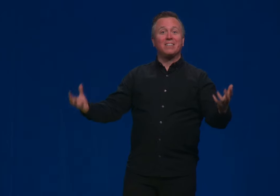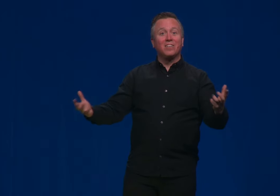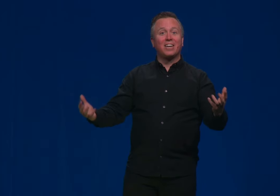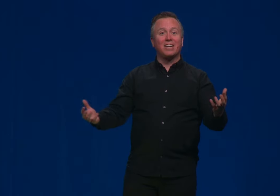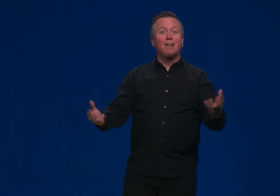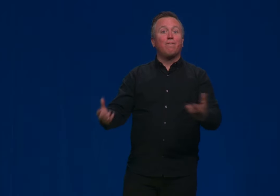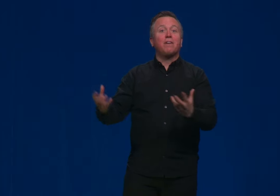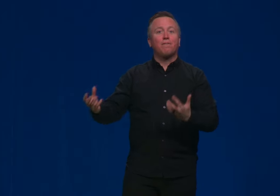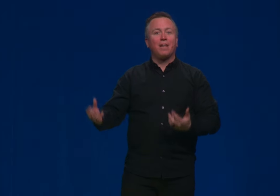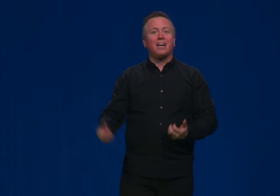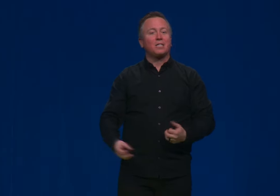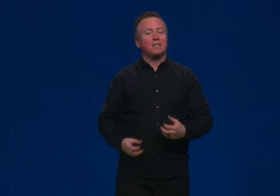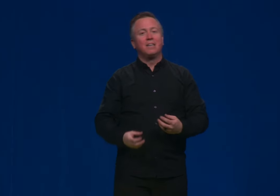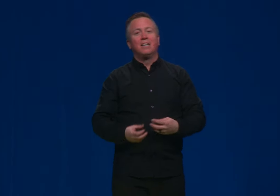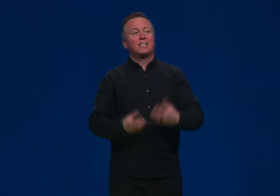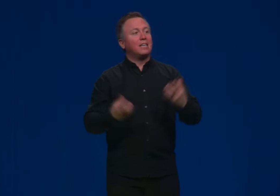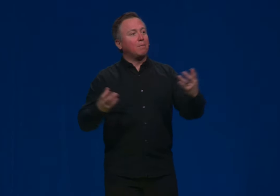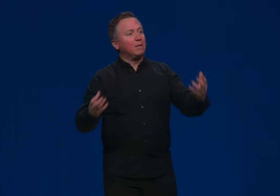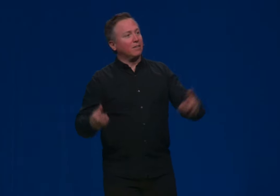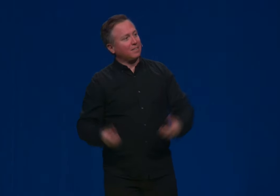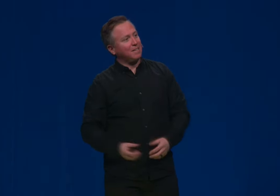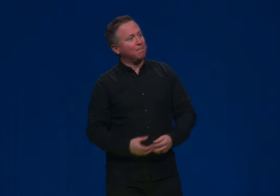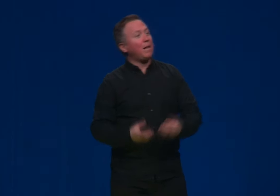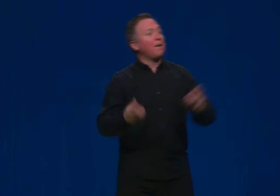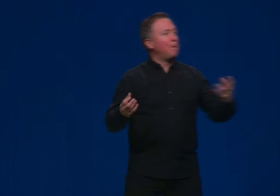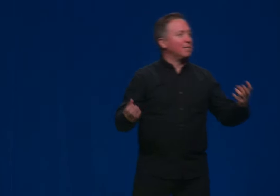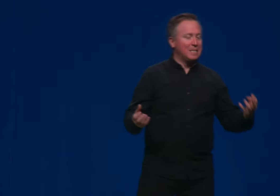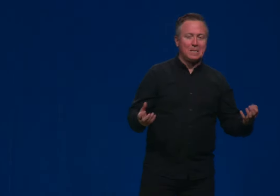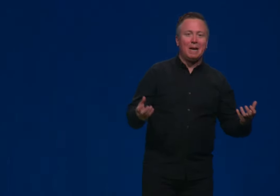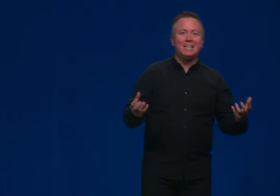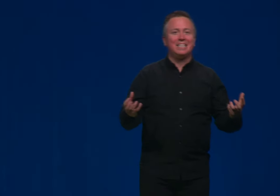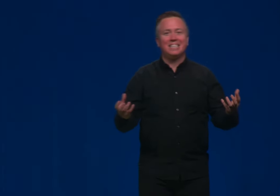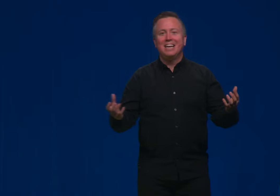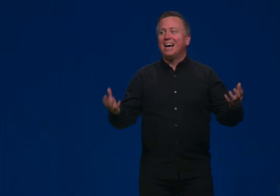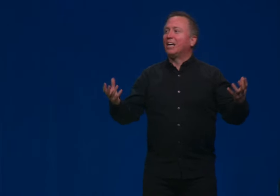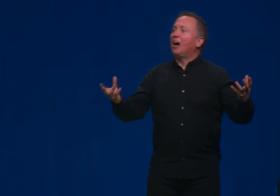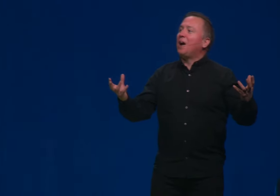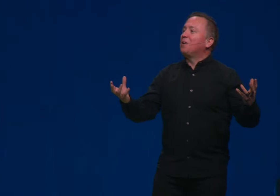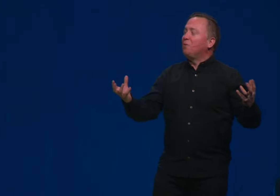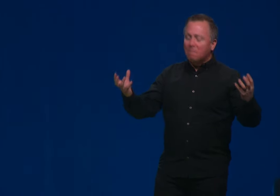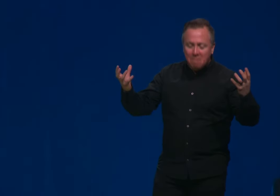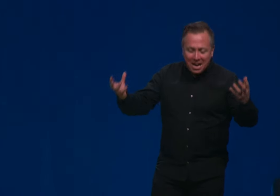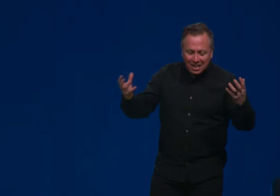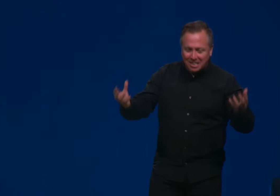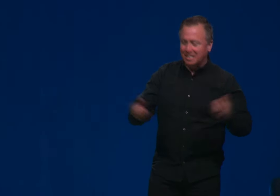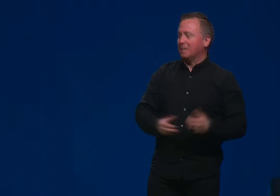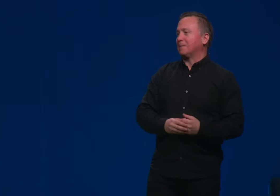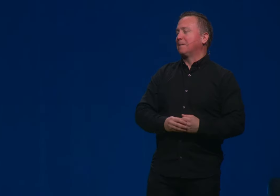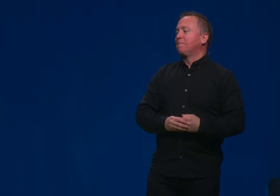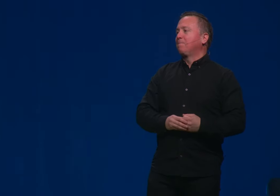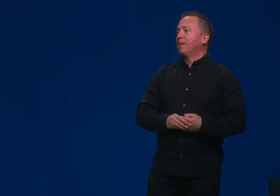As you look at fireflies and stink beetles and platypuses. Right? There's a God who would make these things.